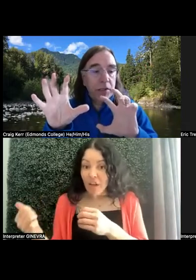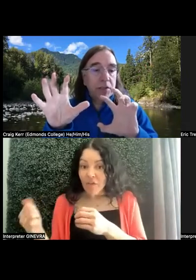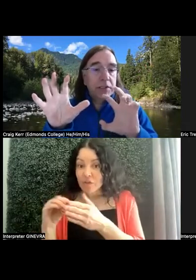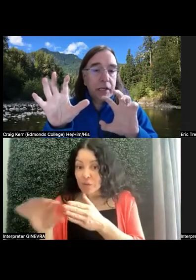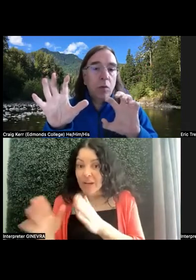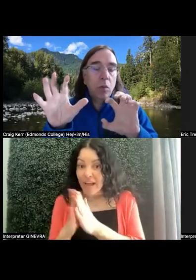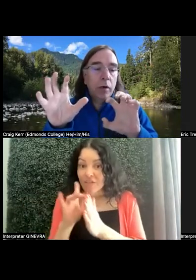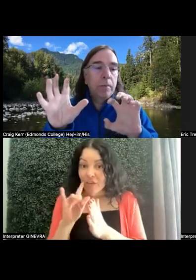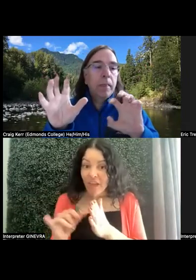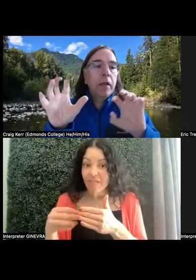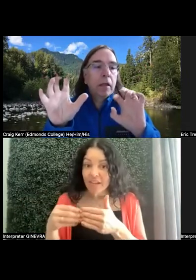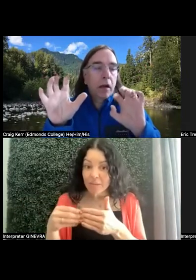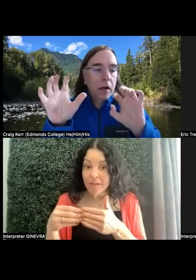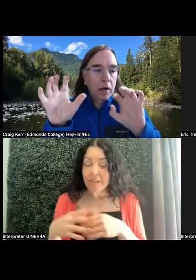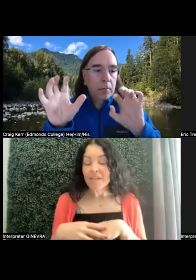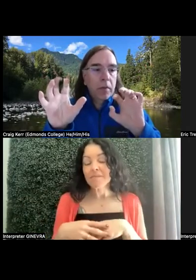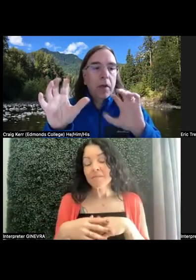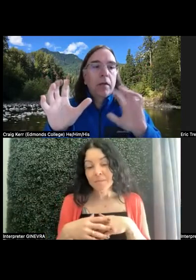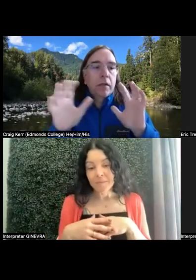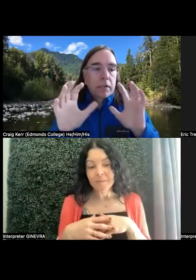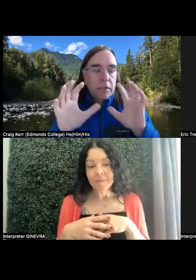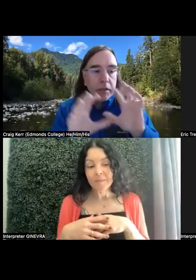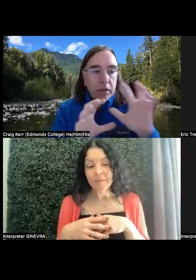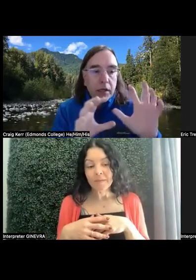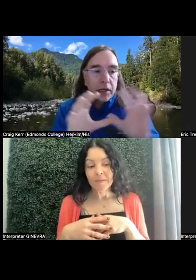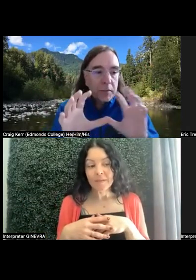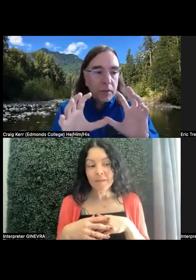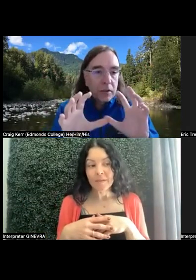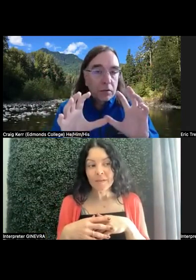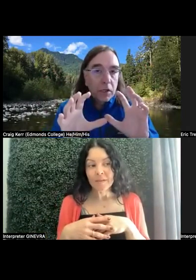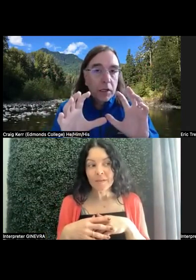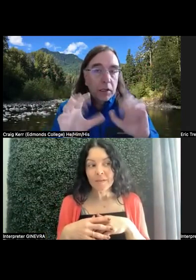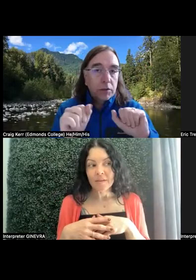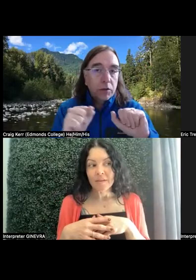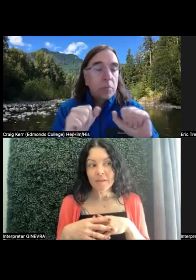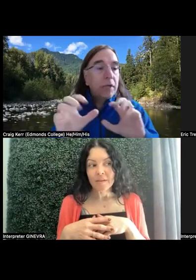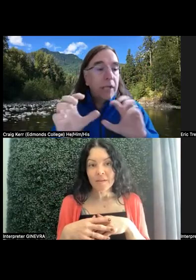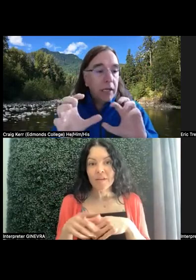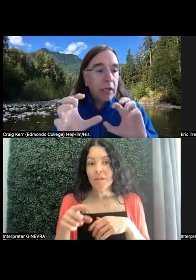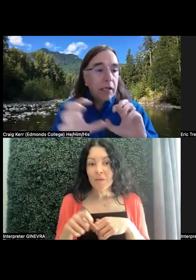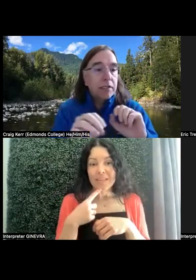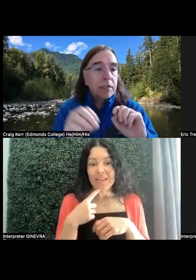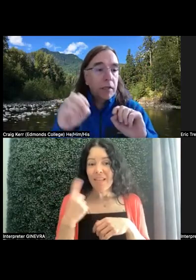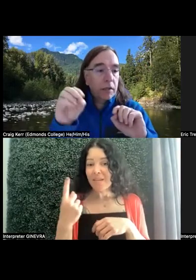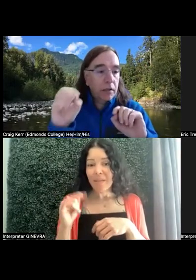you can say, well, it's something that has been communicated, and this is something